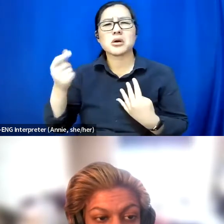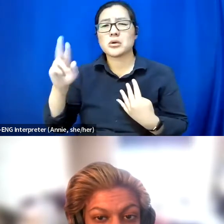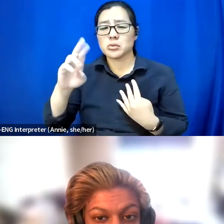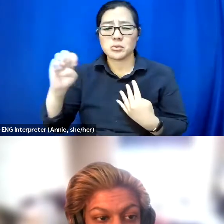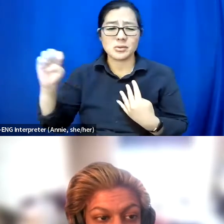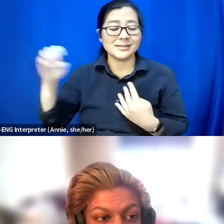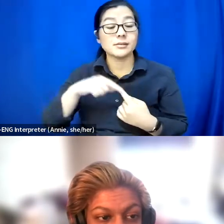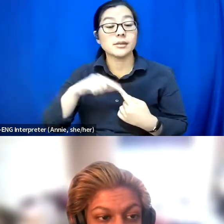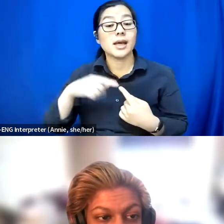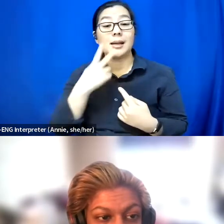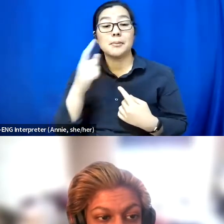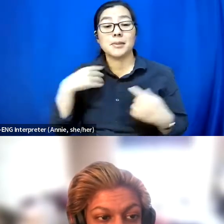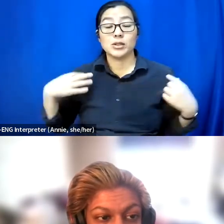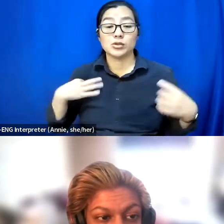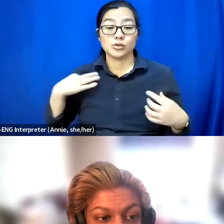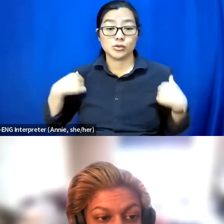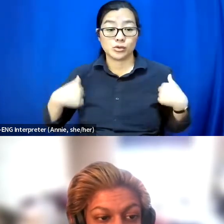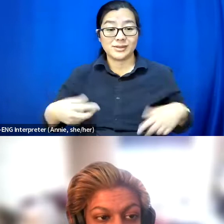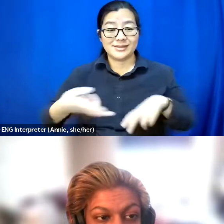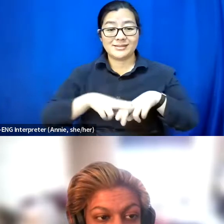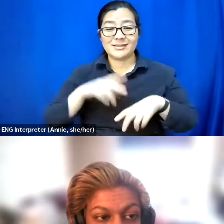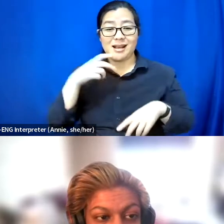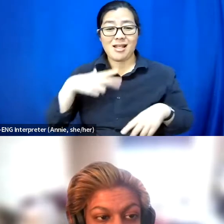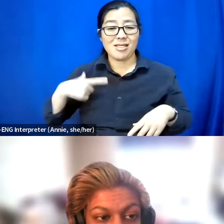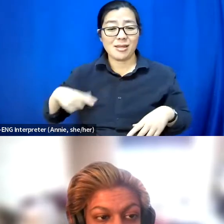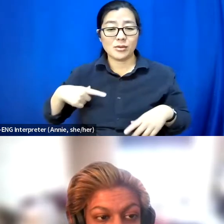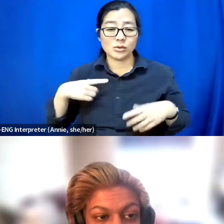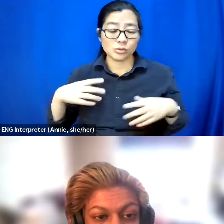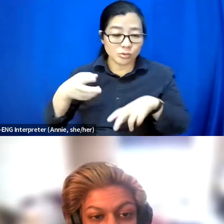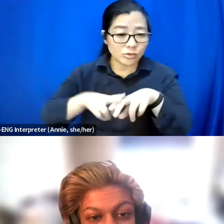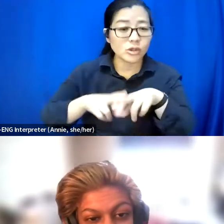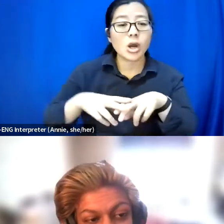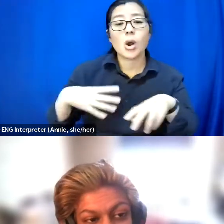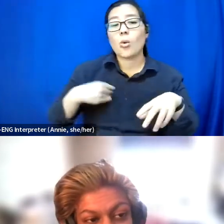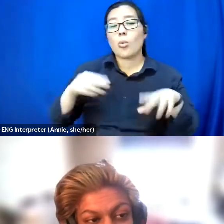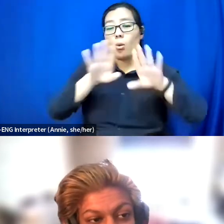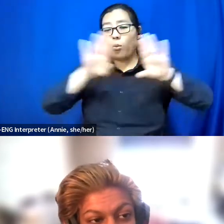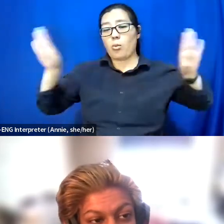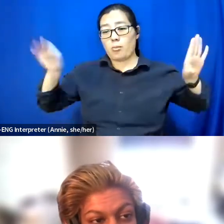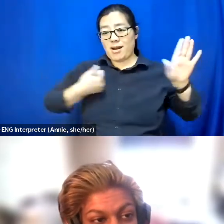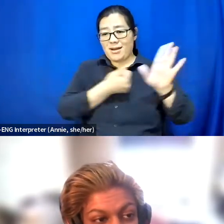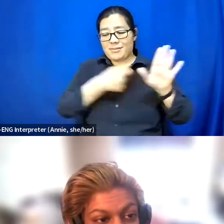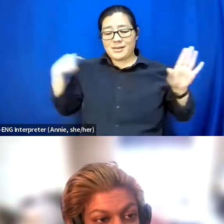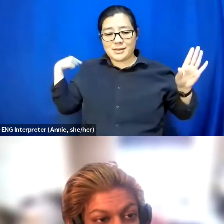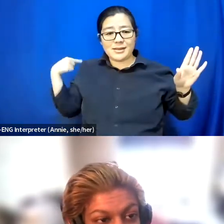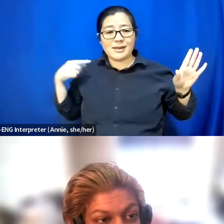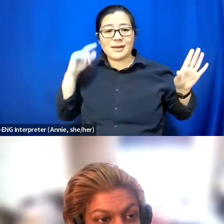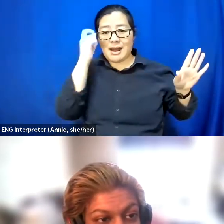And I am sat on a leather chair and I've got a white wall behind me. And I've got some eyeliner on as well.